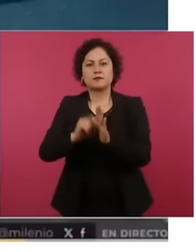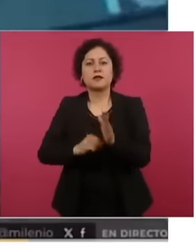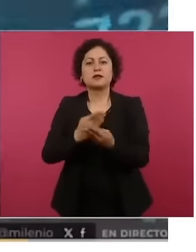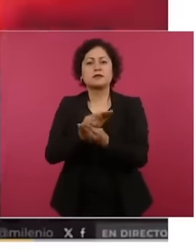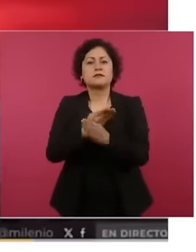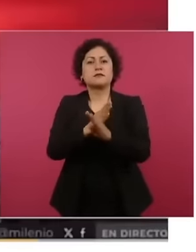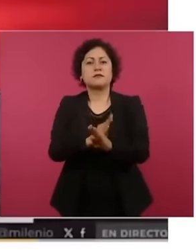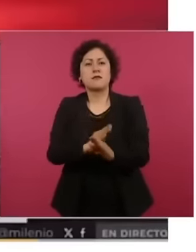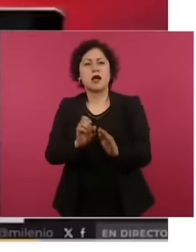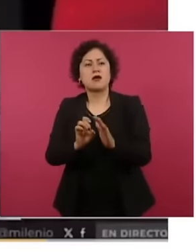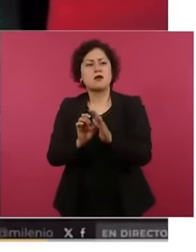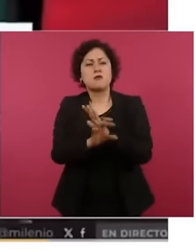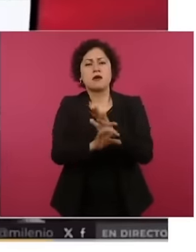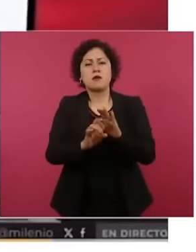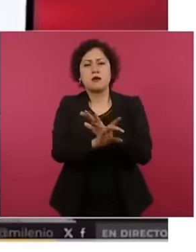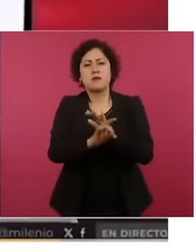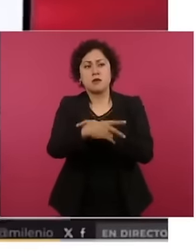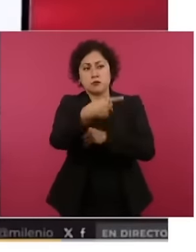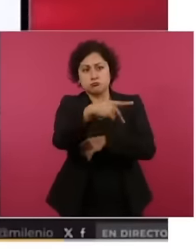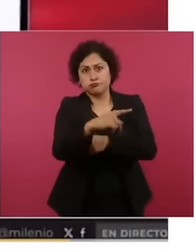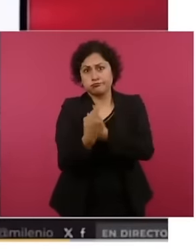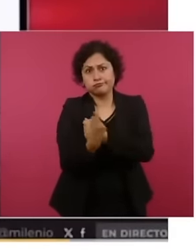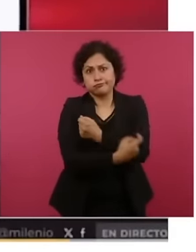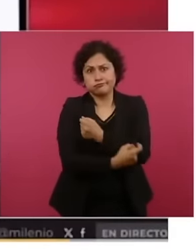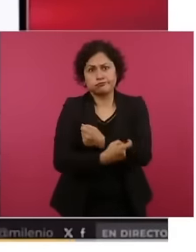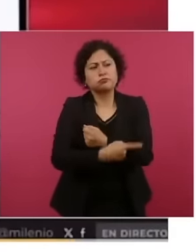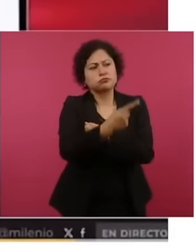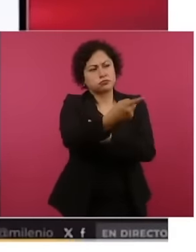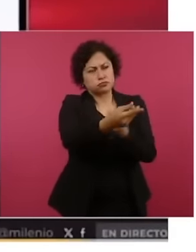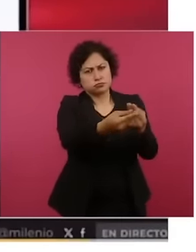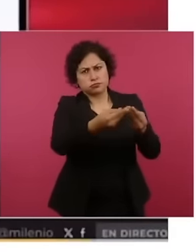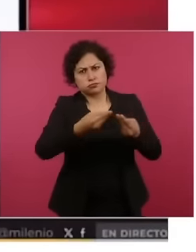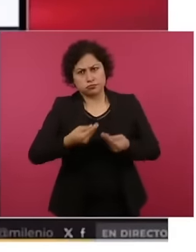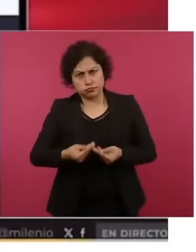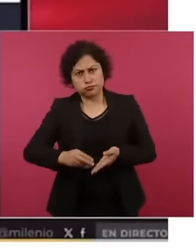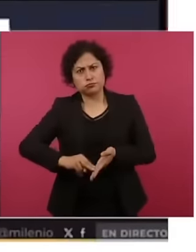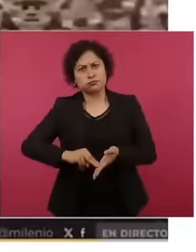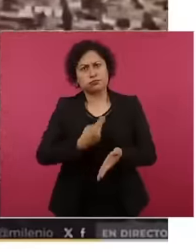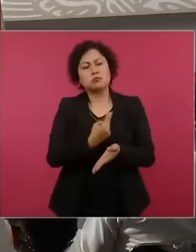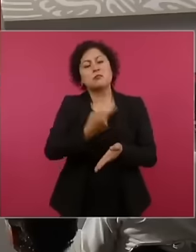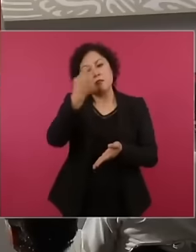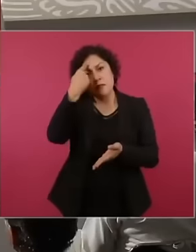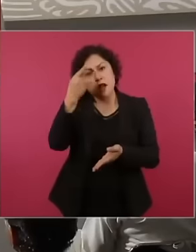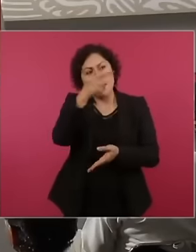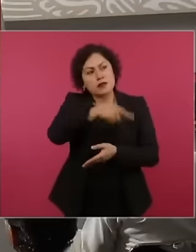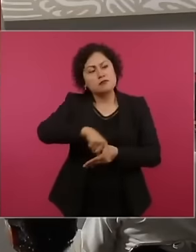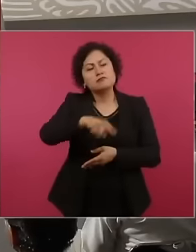bank account Submit your application and build Your financial future today Invest in Pemex